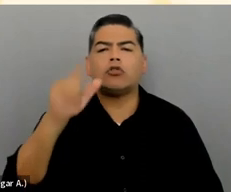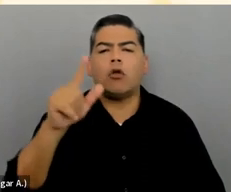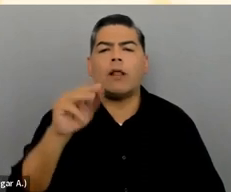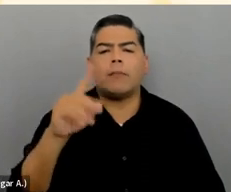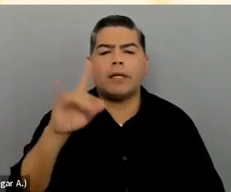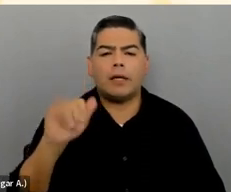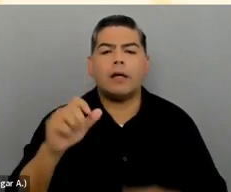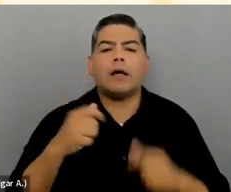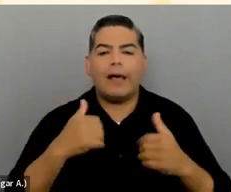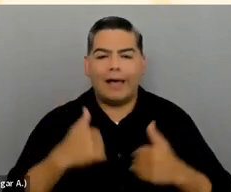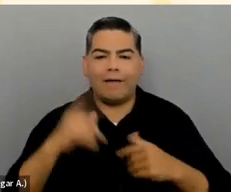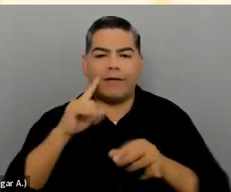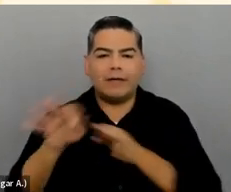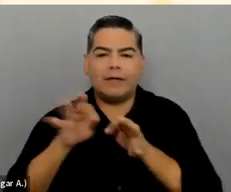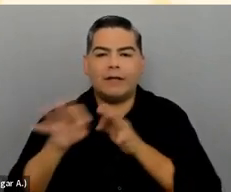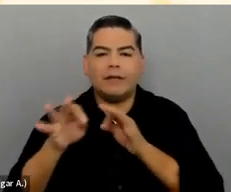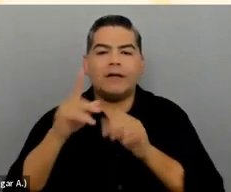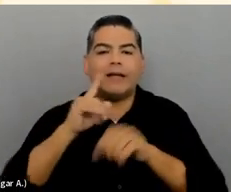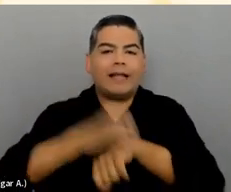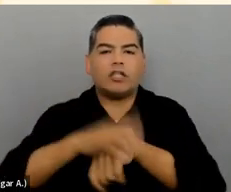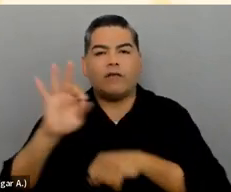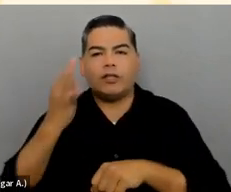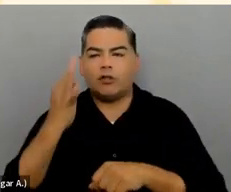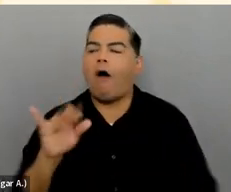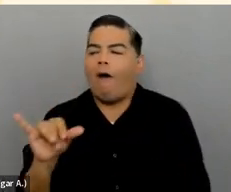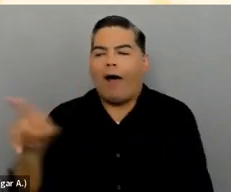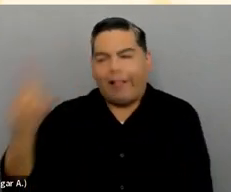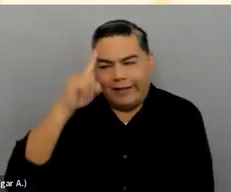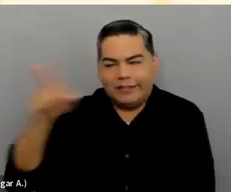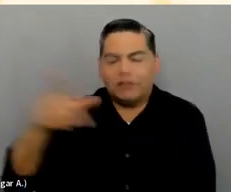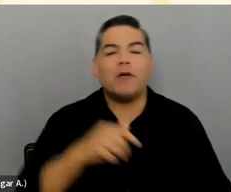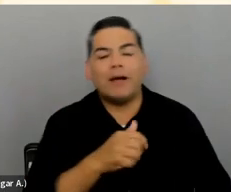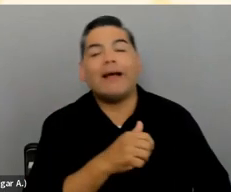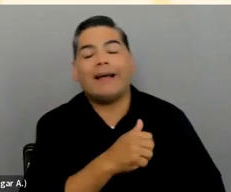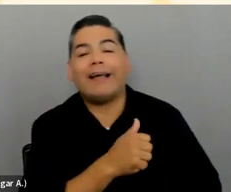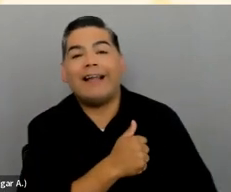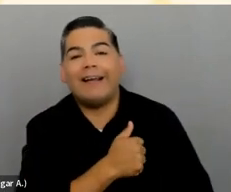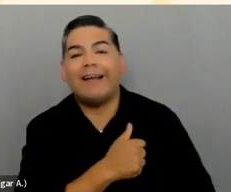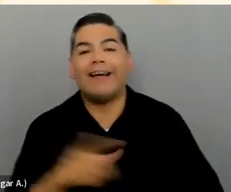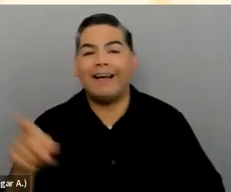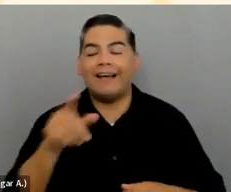Oh, she's a fellow Canadian, I'm guessing. I'm going to say that's going to depend on your audience.